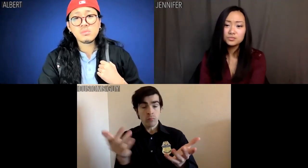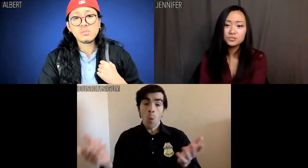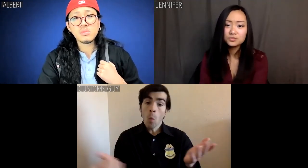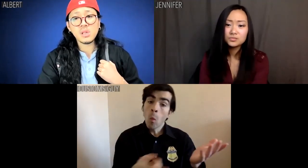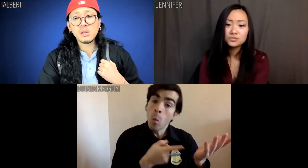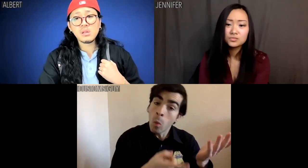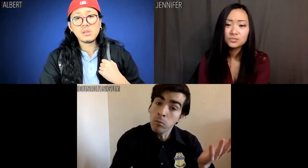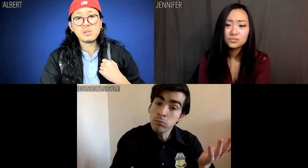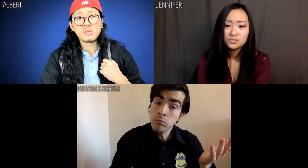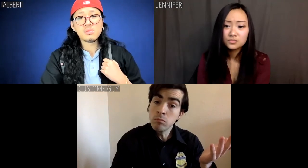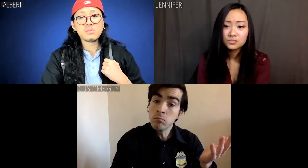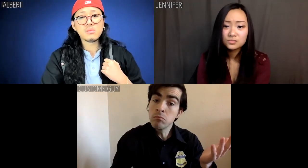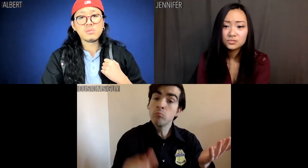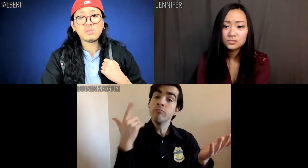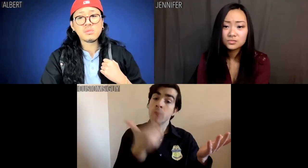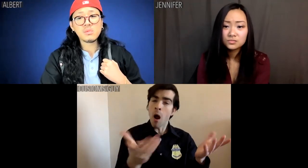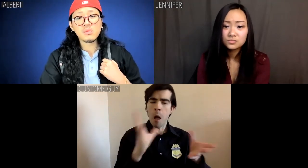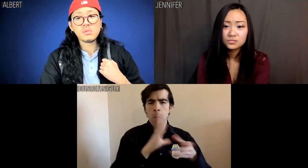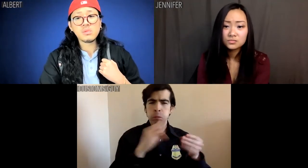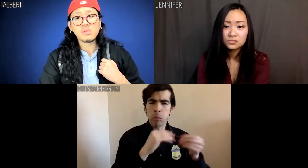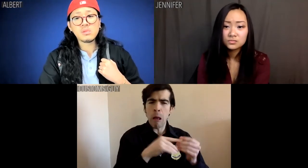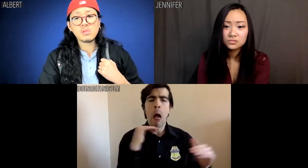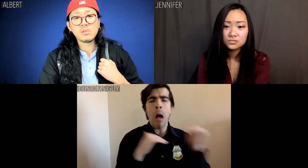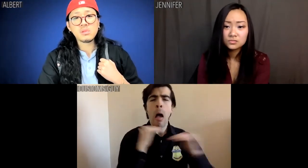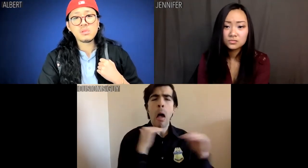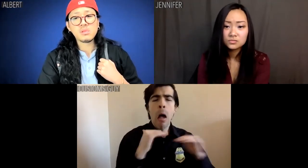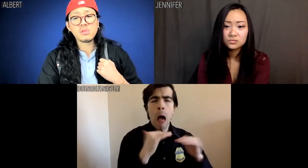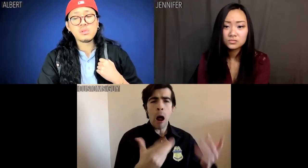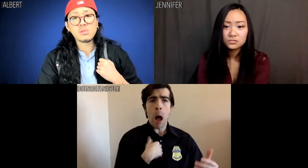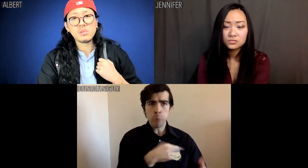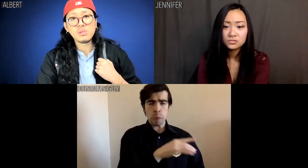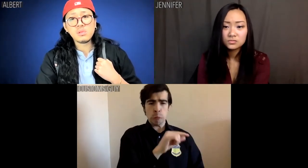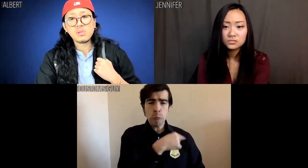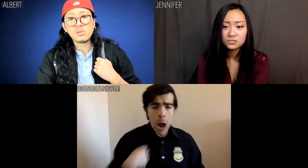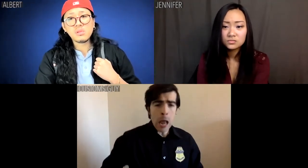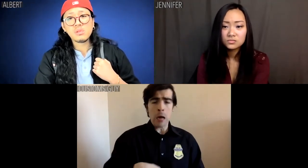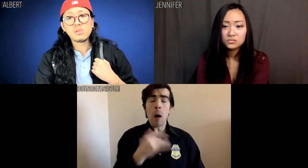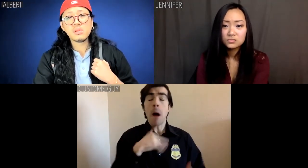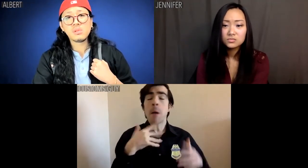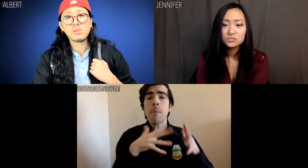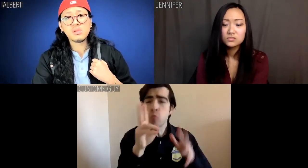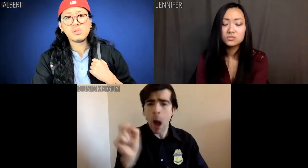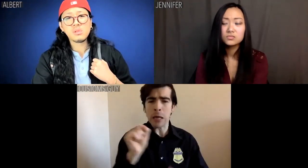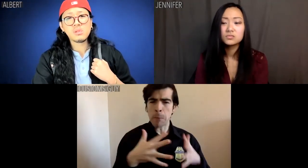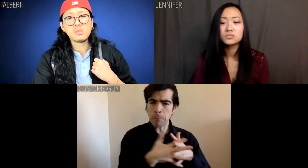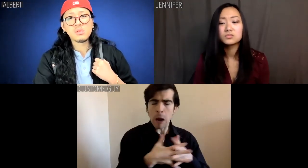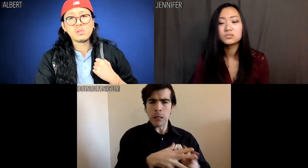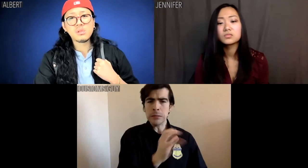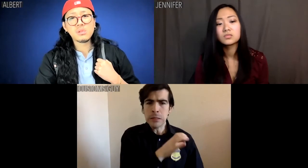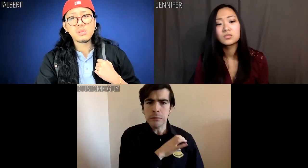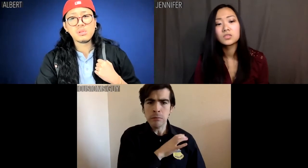or persist in this thin claim to American citizenship,